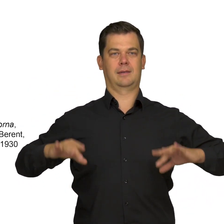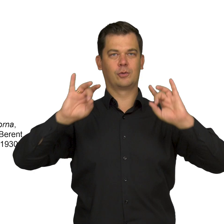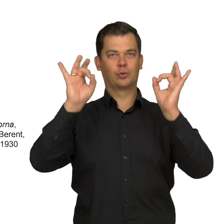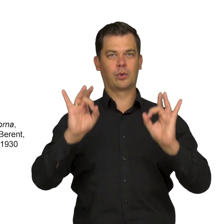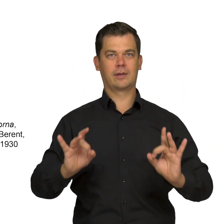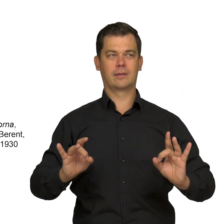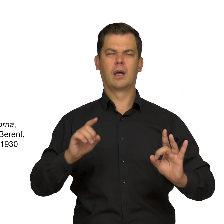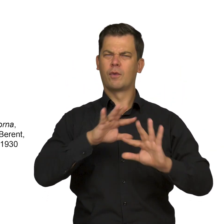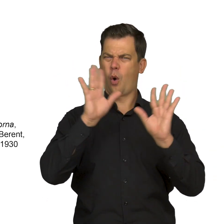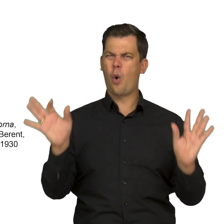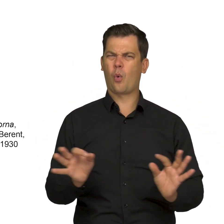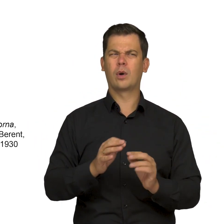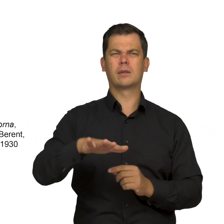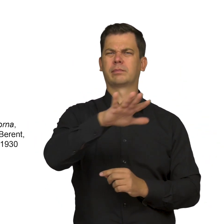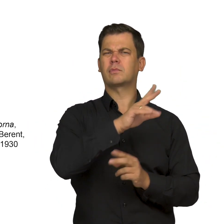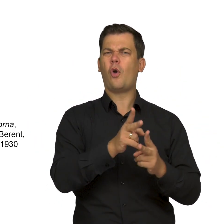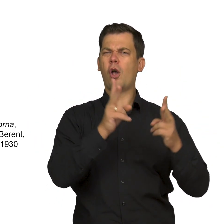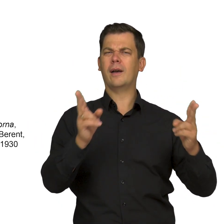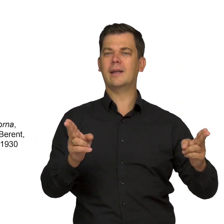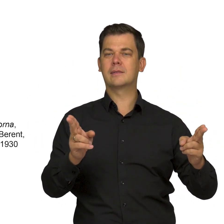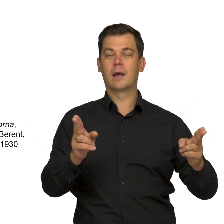and generally art created in this period,